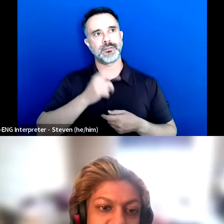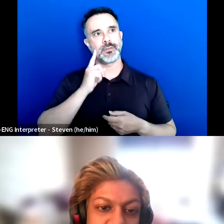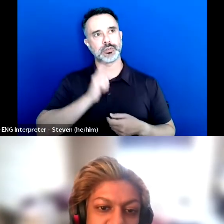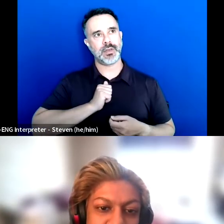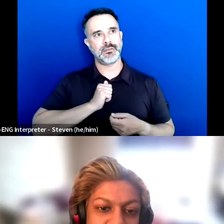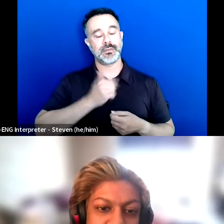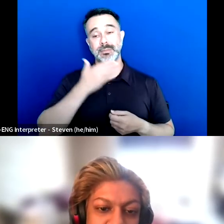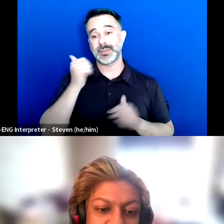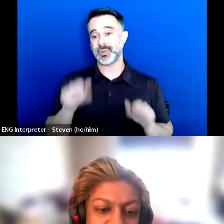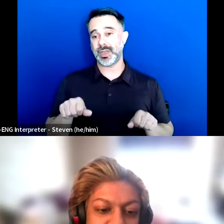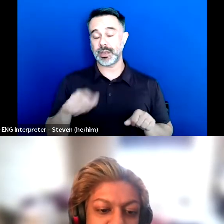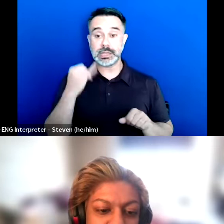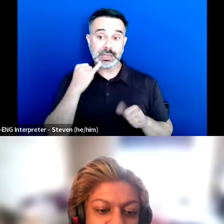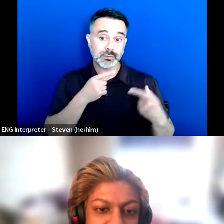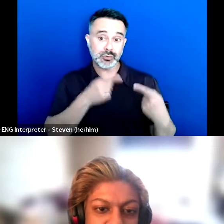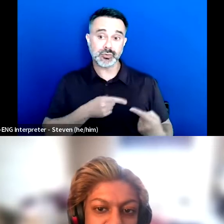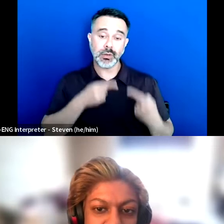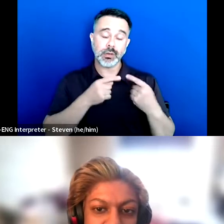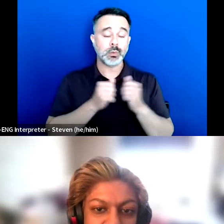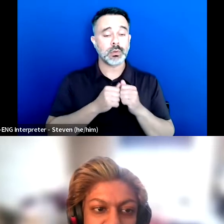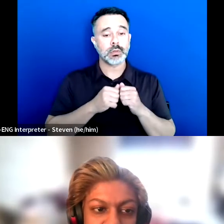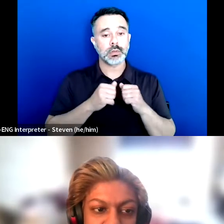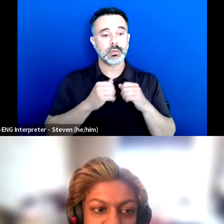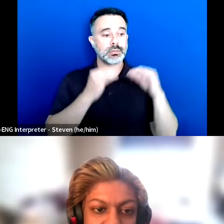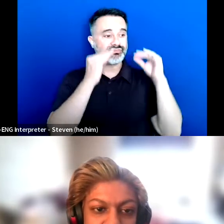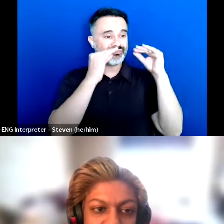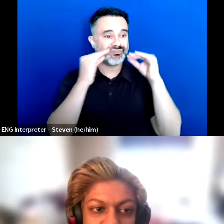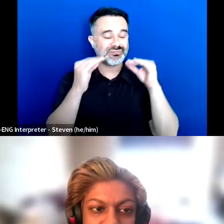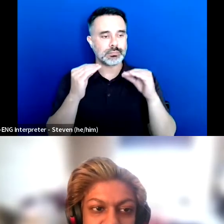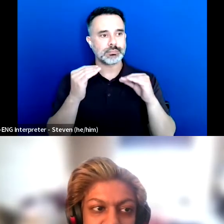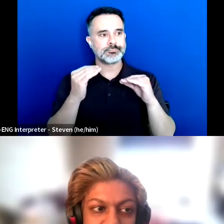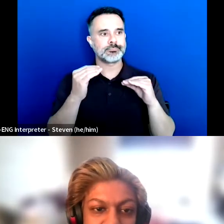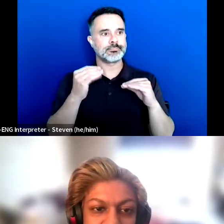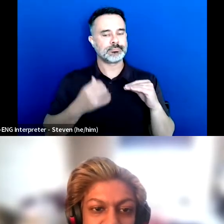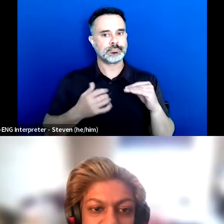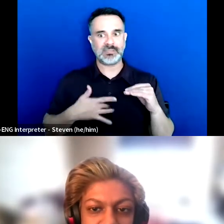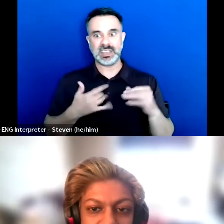So if you're struggling with educating you're feeling tired because it's related to your everyday life.